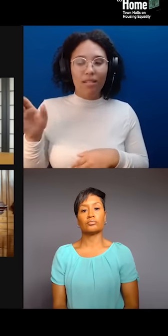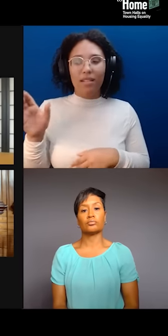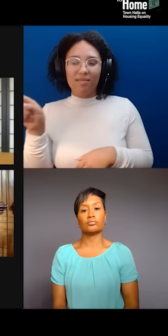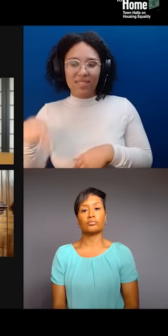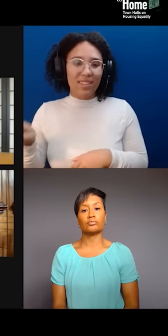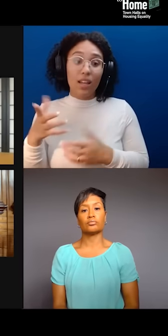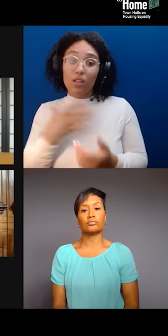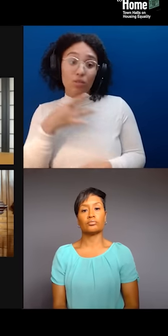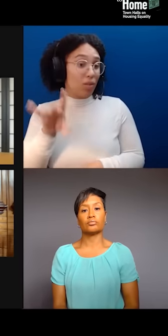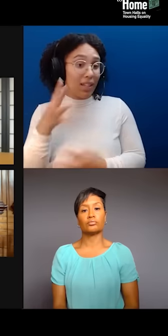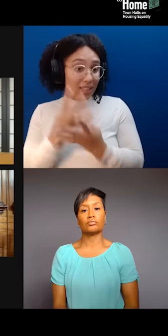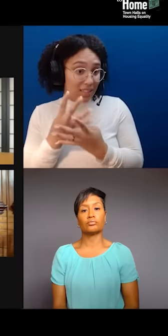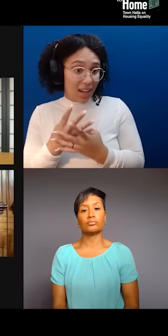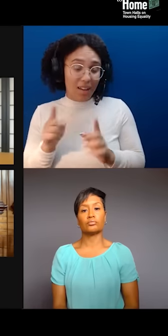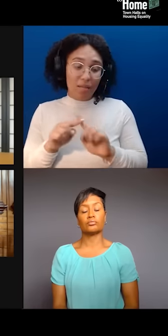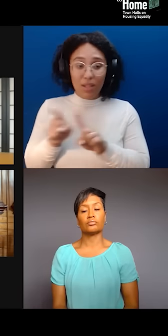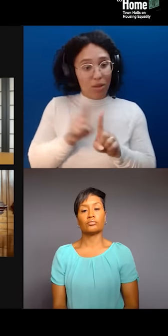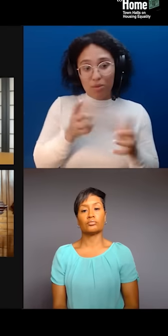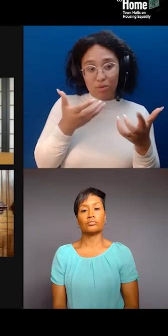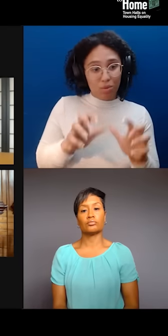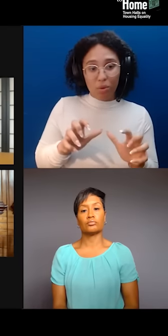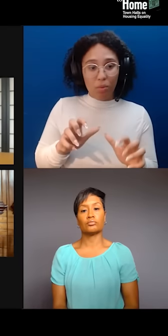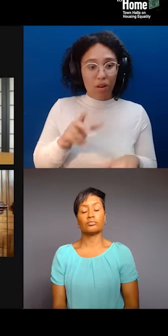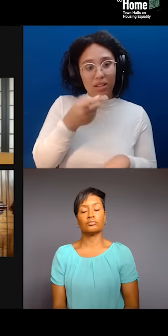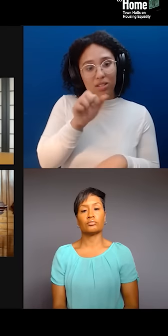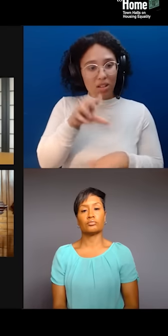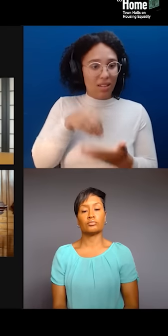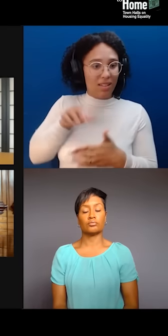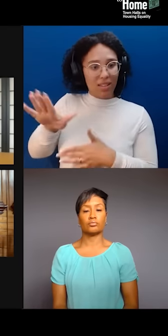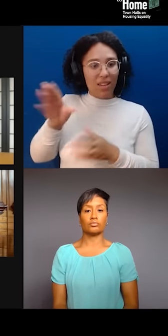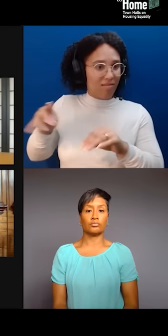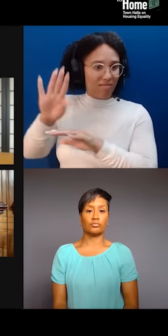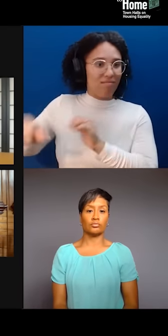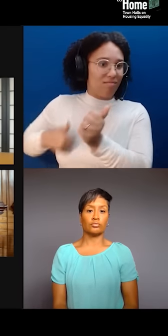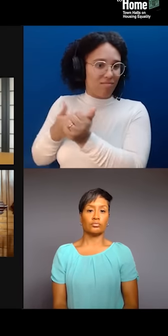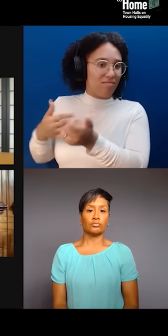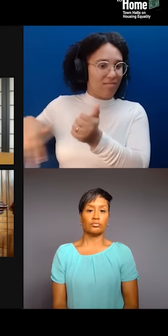And so, they're really buying into this kind of narrative. And I just have to say that there's still time to try to fight the jail